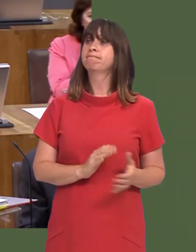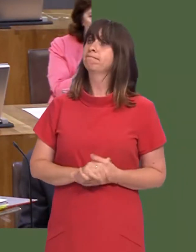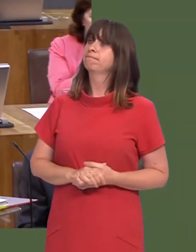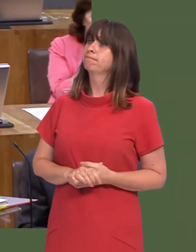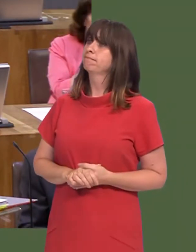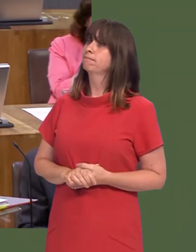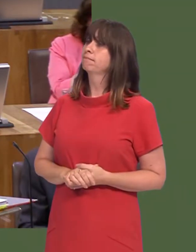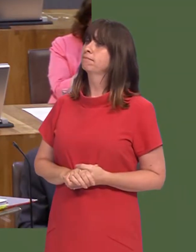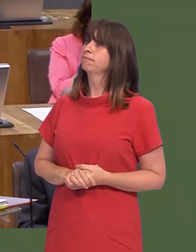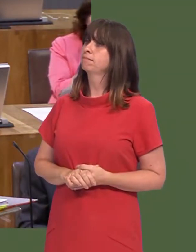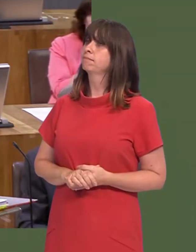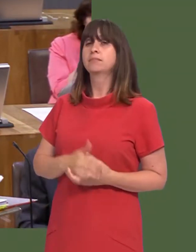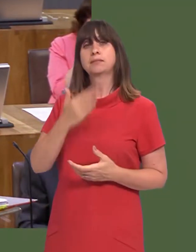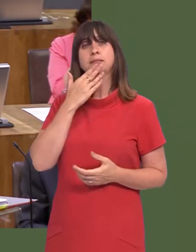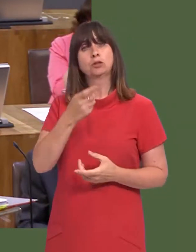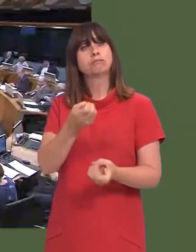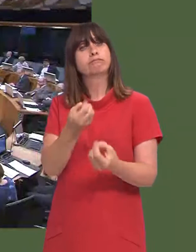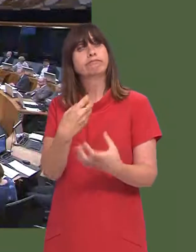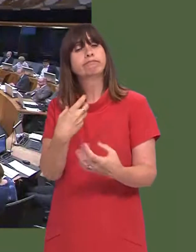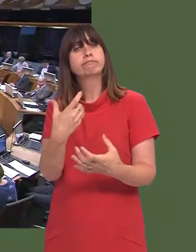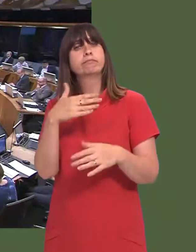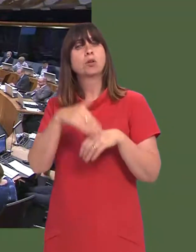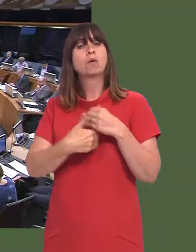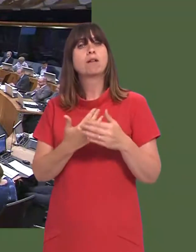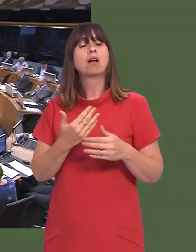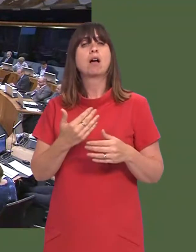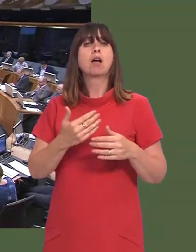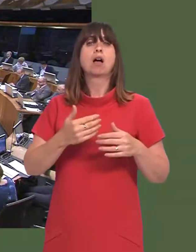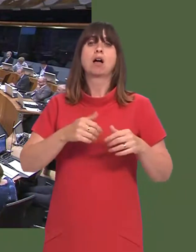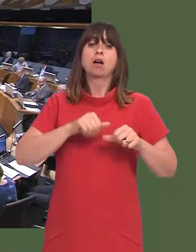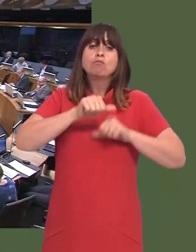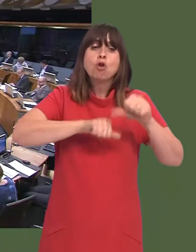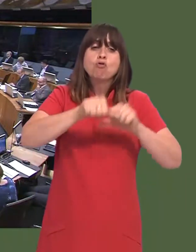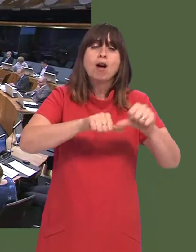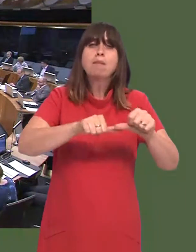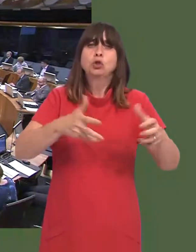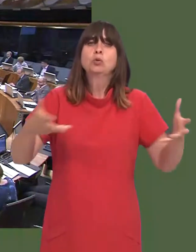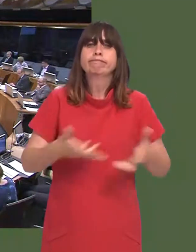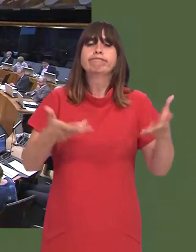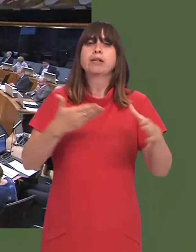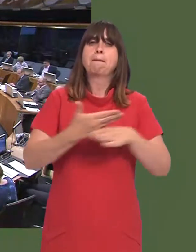Mark Isherwood: 4. Will the First Minister make a statement on employability programmes in Wales?